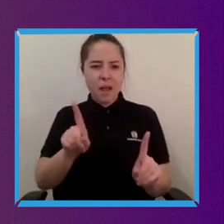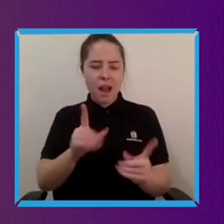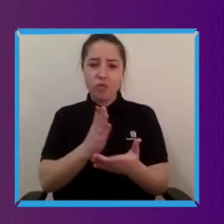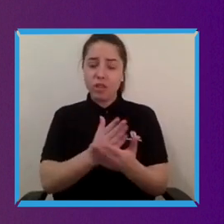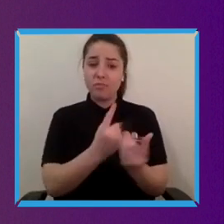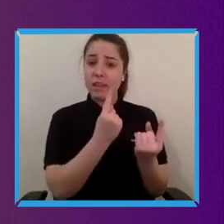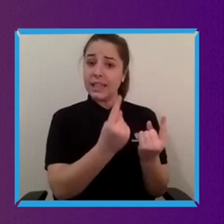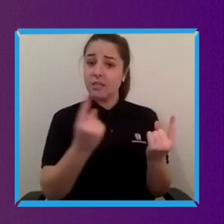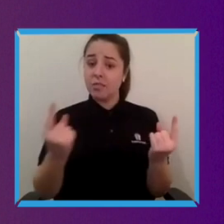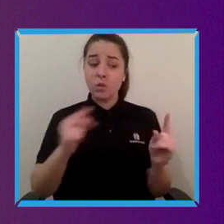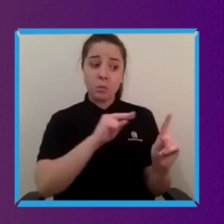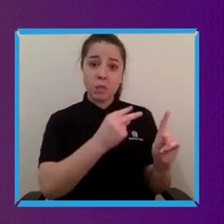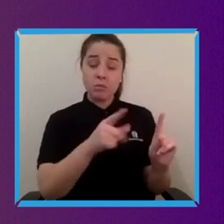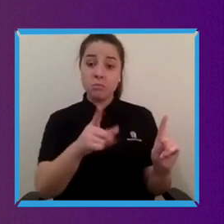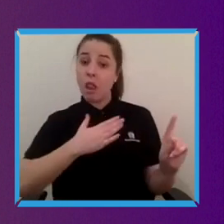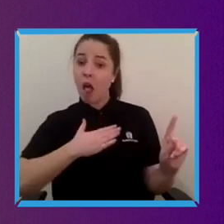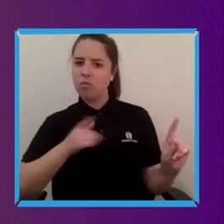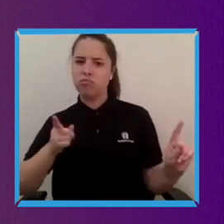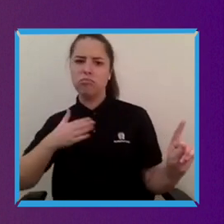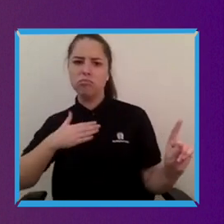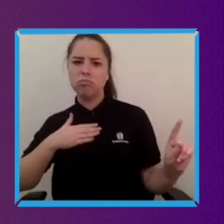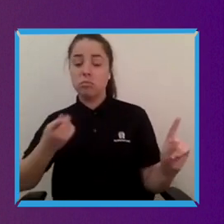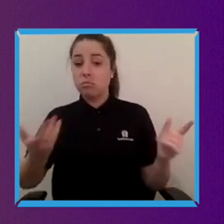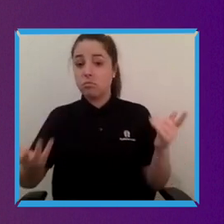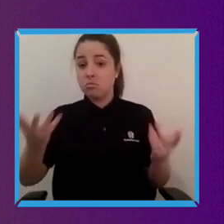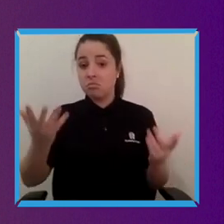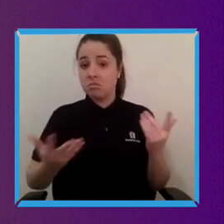and it could be solved much more simply with the completely